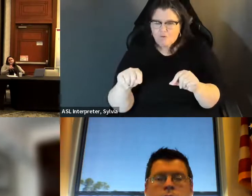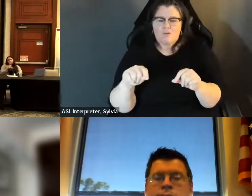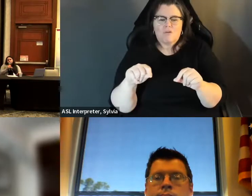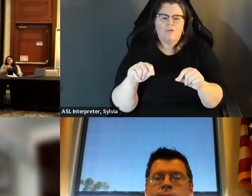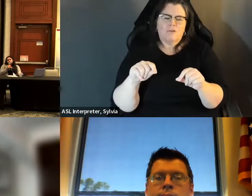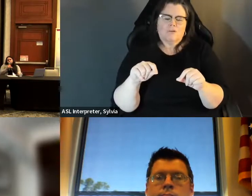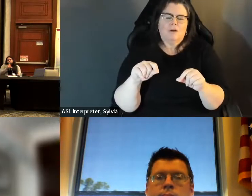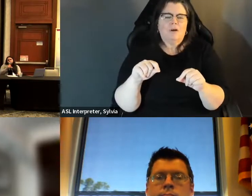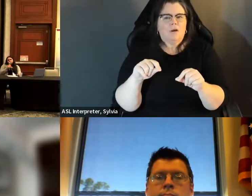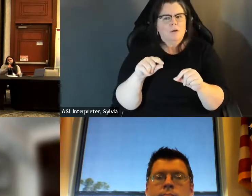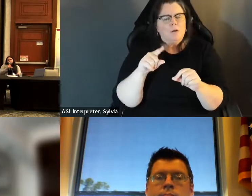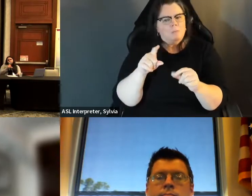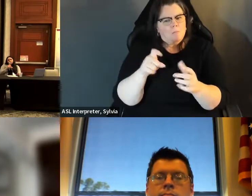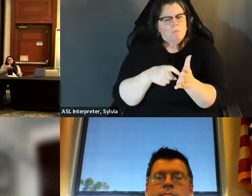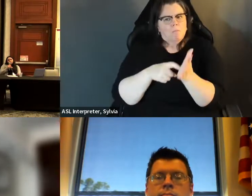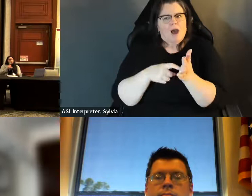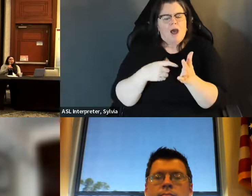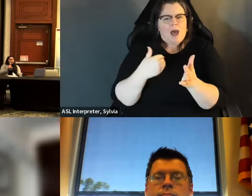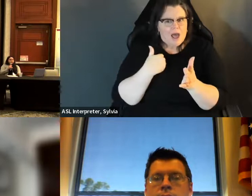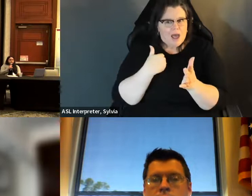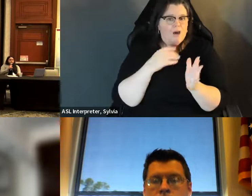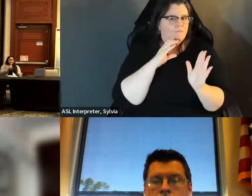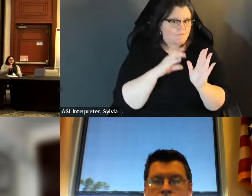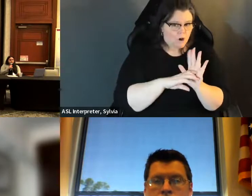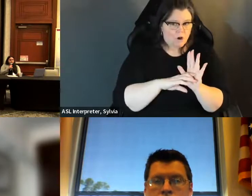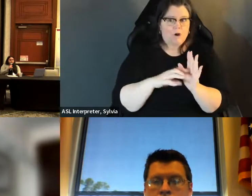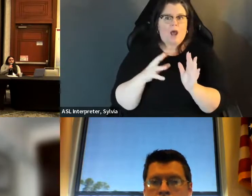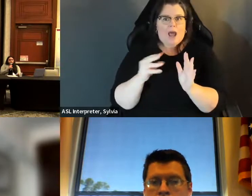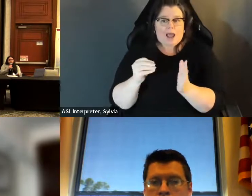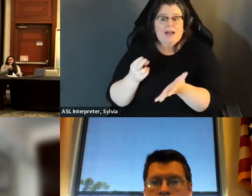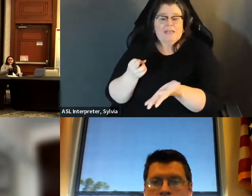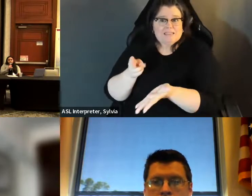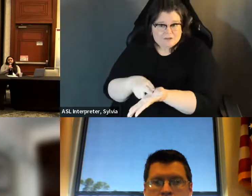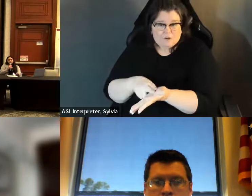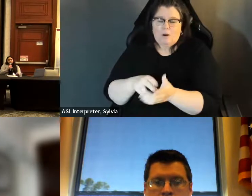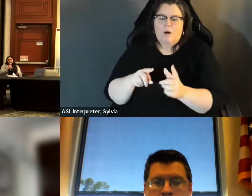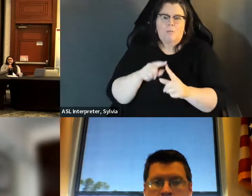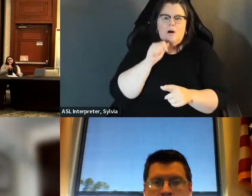Federal Government, state of Florida, county, municipality or county in Florida and you need to make sure you have a And you need to make sure that you have a photo signature, but they do not have to be on the same card.